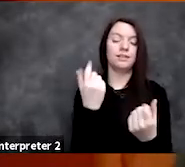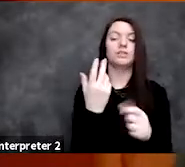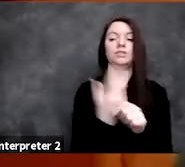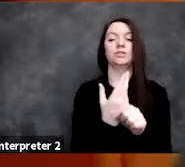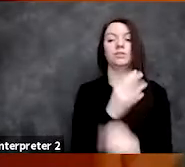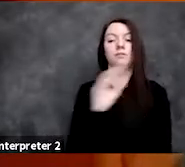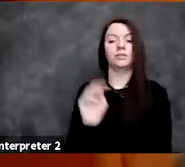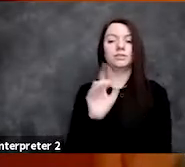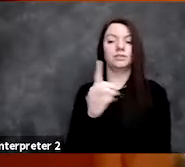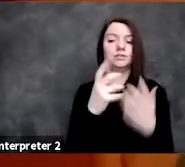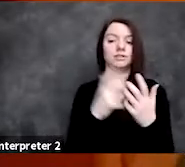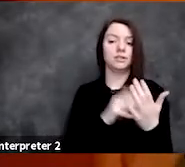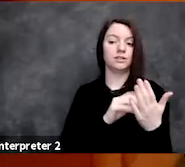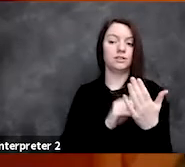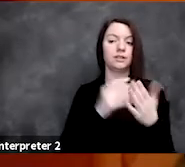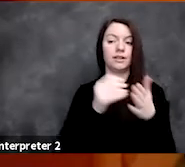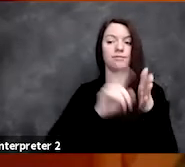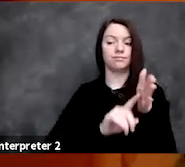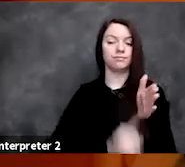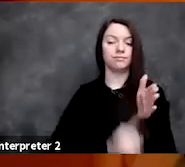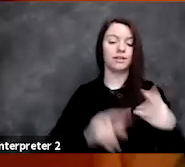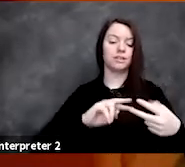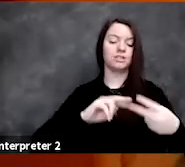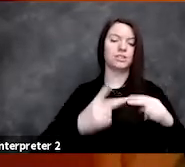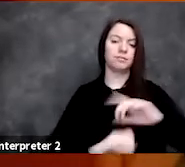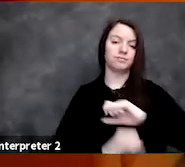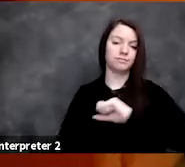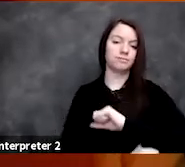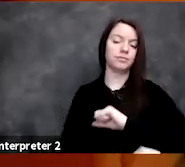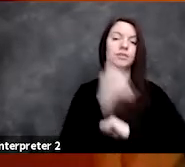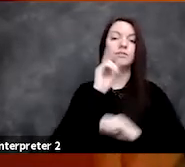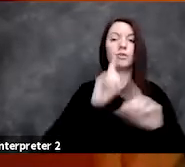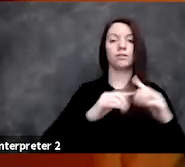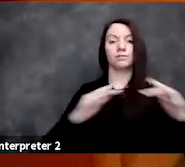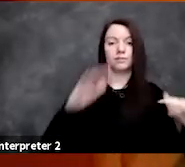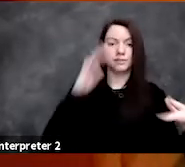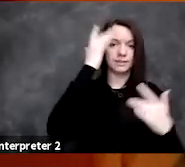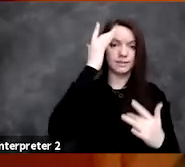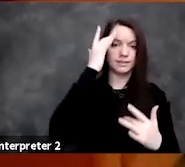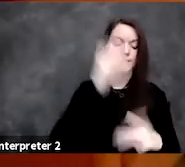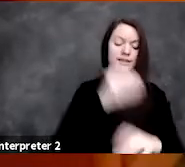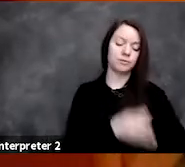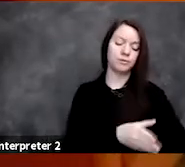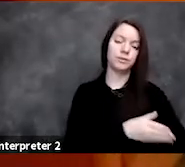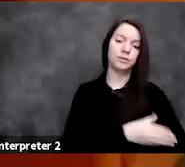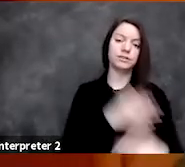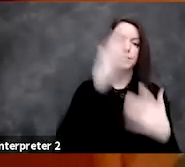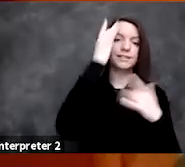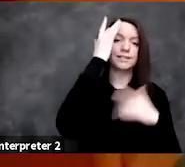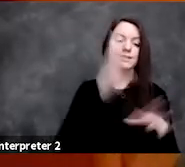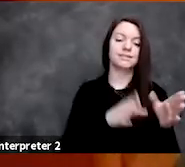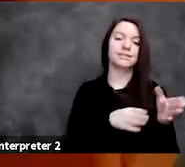to investigate the genetic underpinnings of disease and to improve disease sub-segmentation